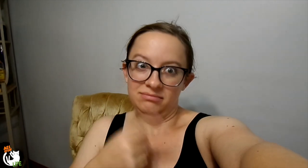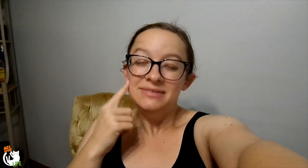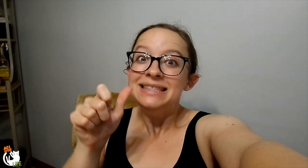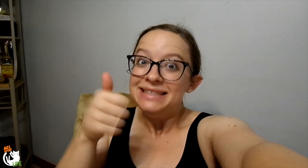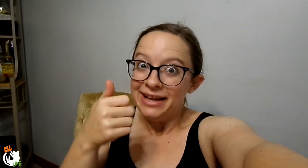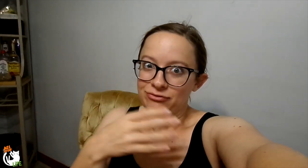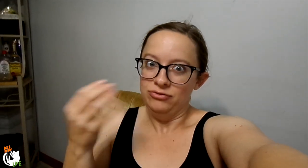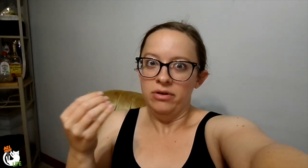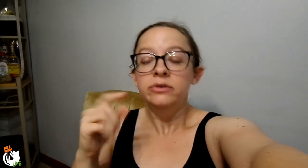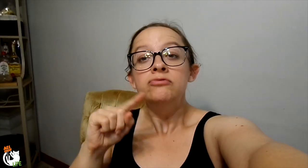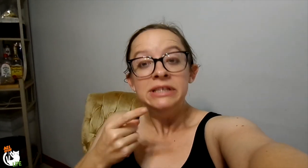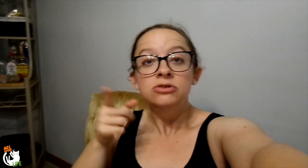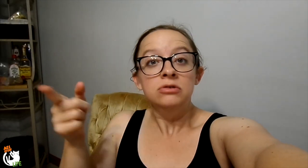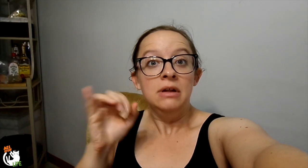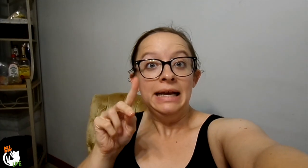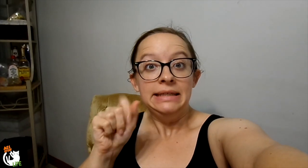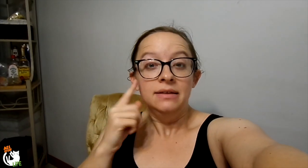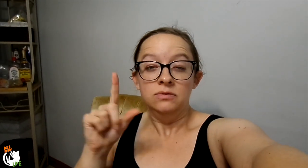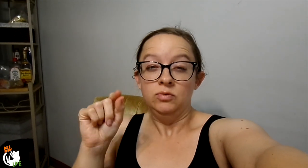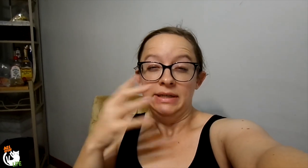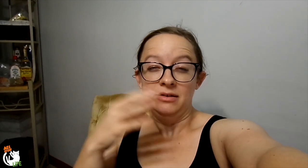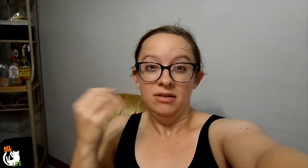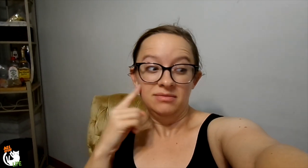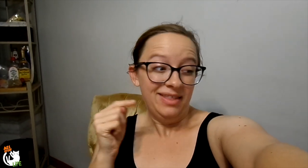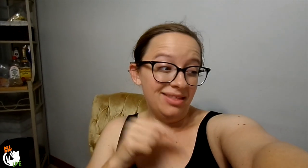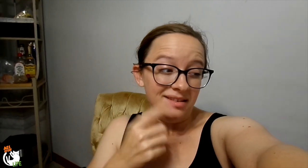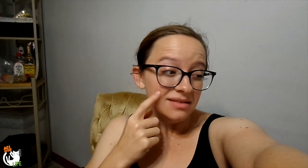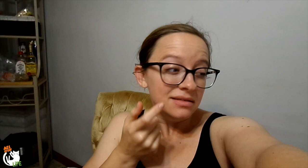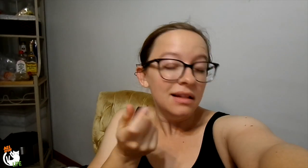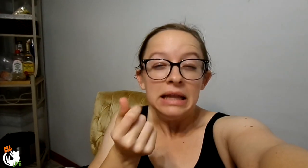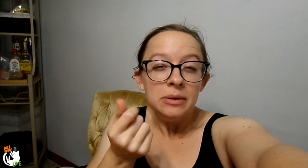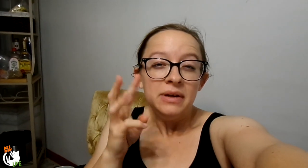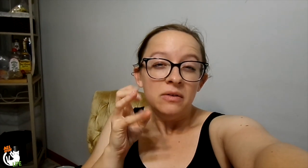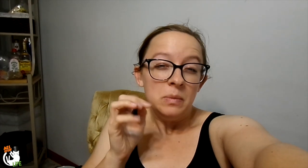but it was $10! The actual Ikea high chair (new) is like $20